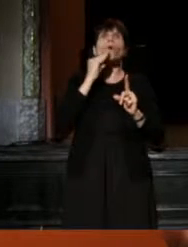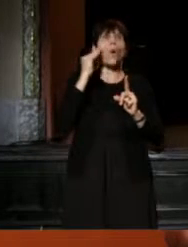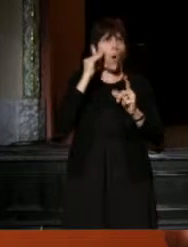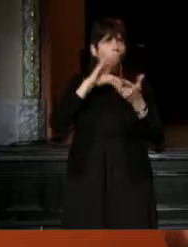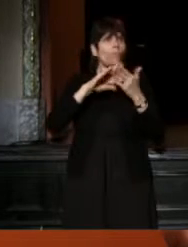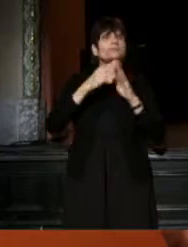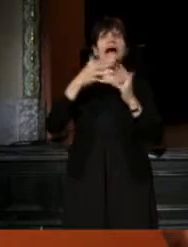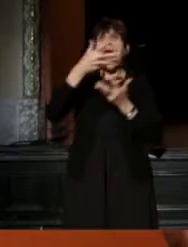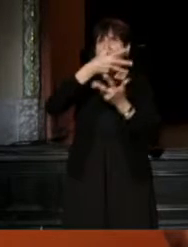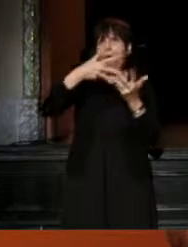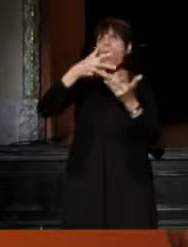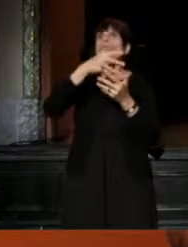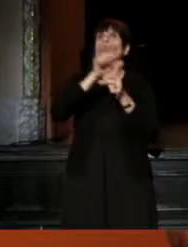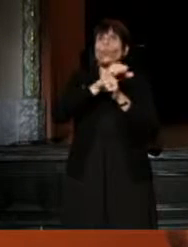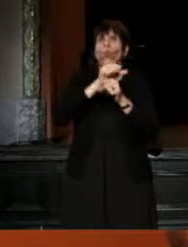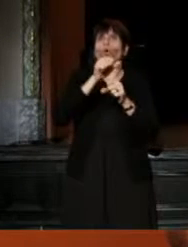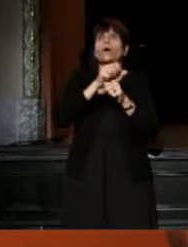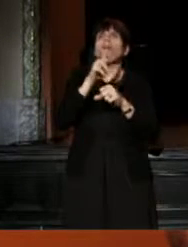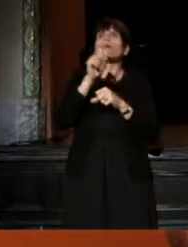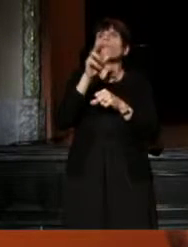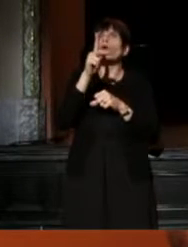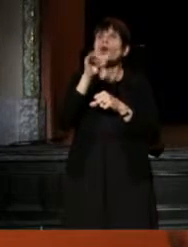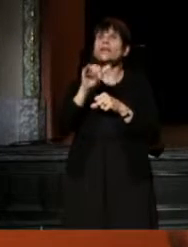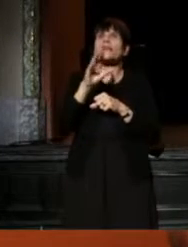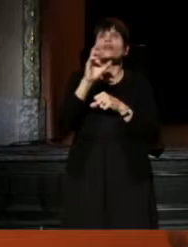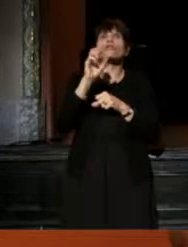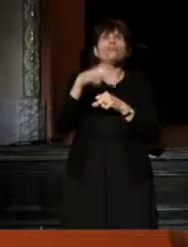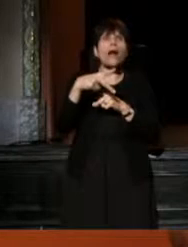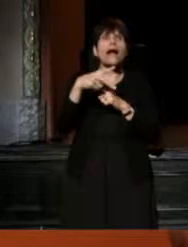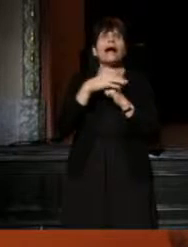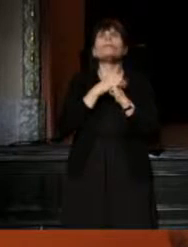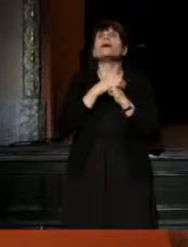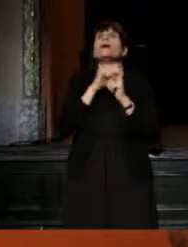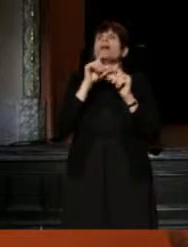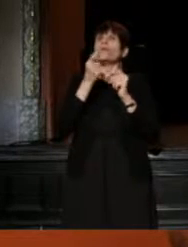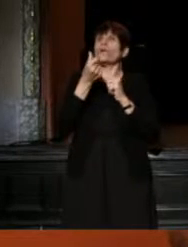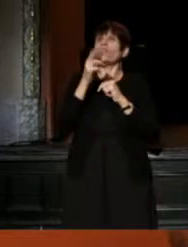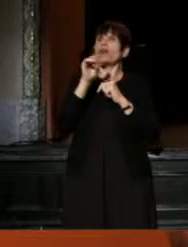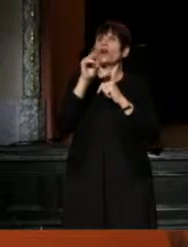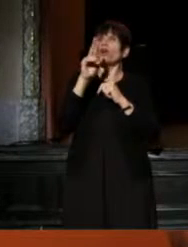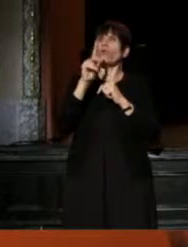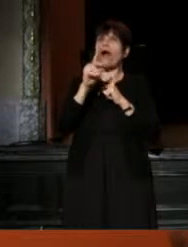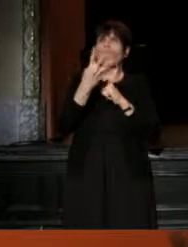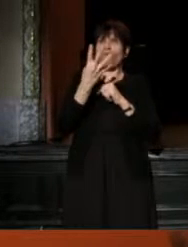she's worked at Berkeley Rep with their Ground Floor Project, which I'm sure she'll talk about.